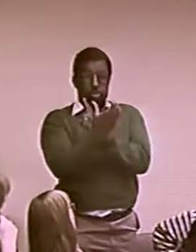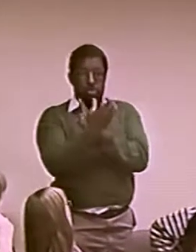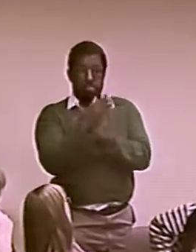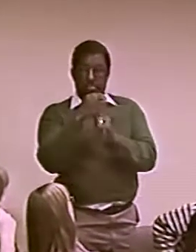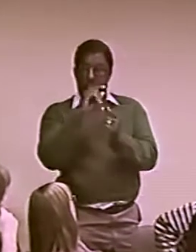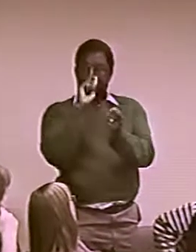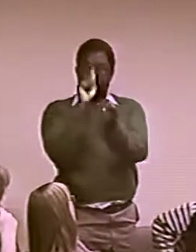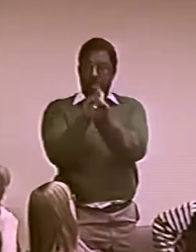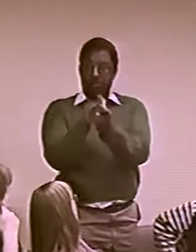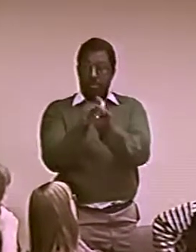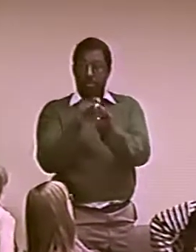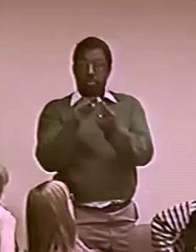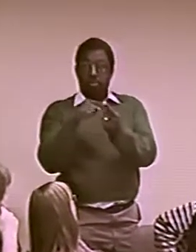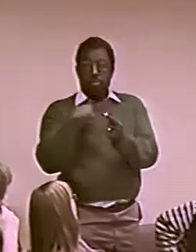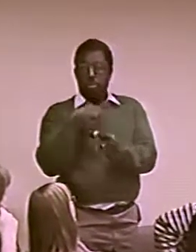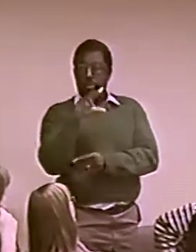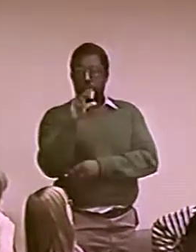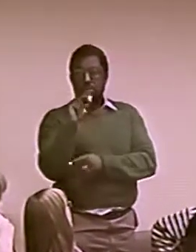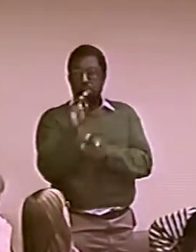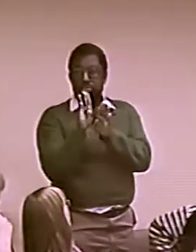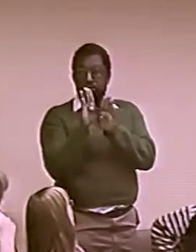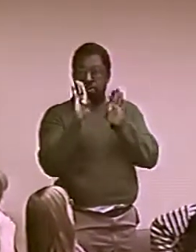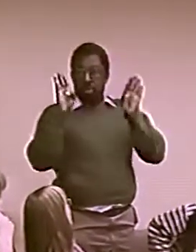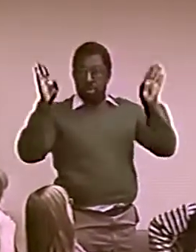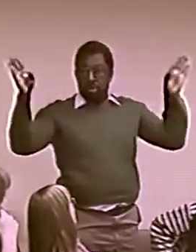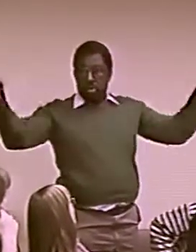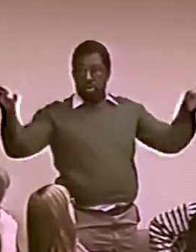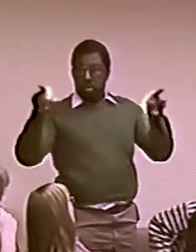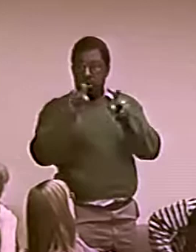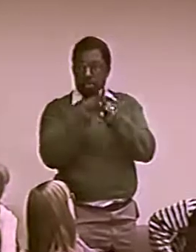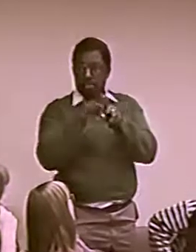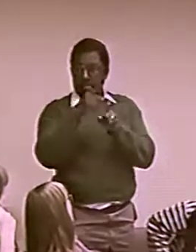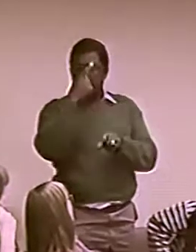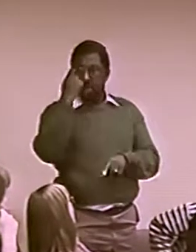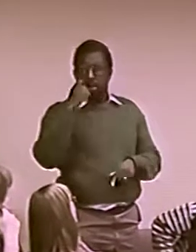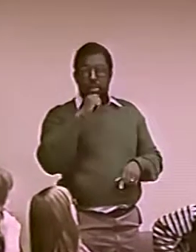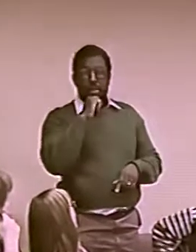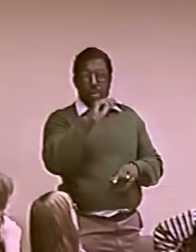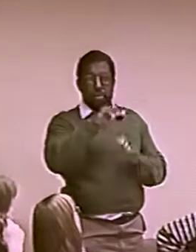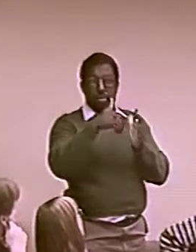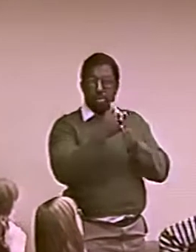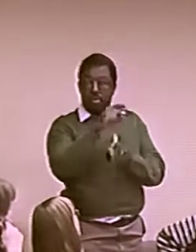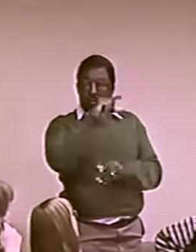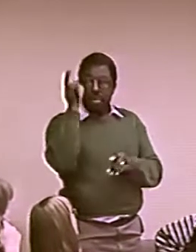YOU WILL THINK ABOUT THAT CULTURE AND THEN, INTERESTINGLY,